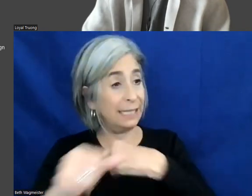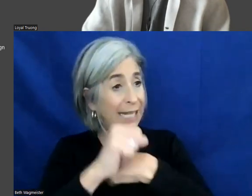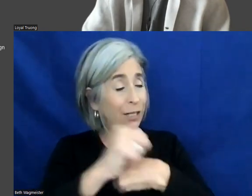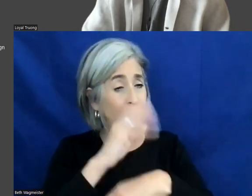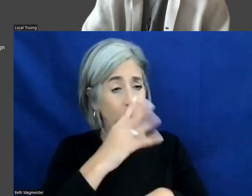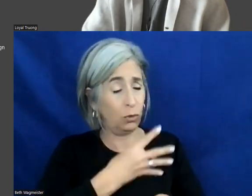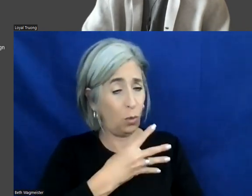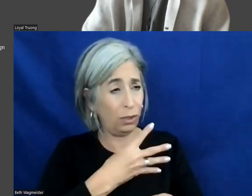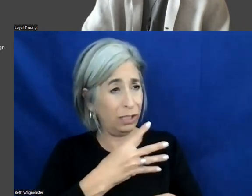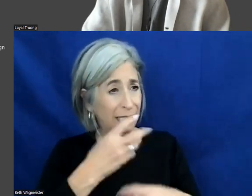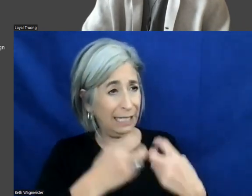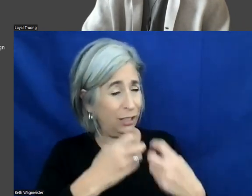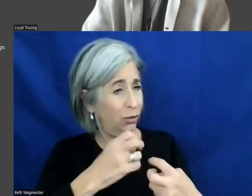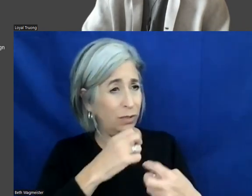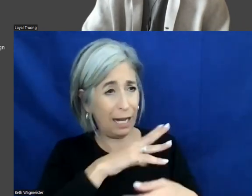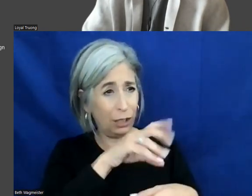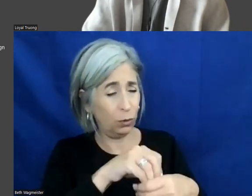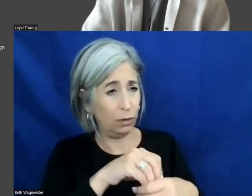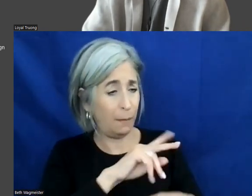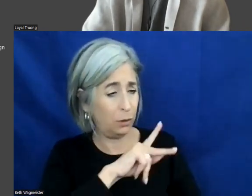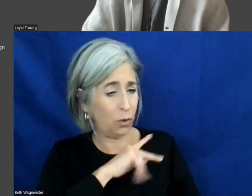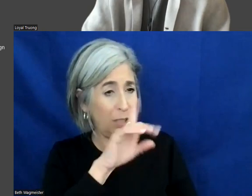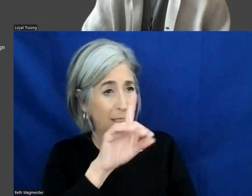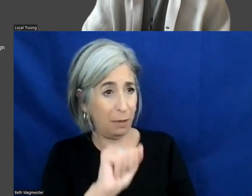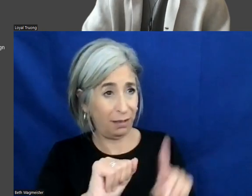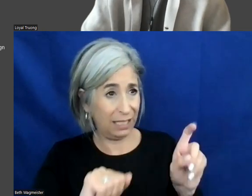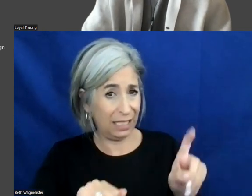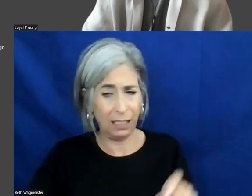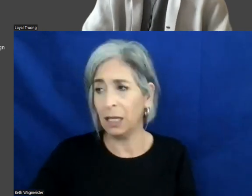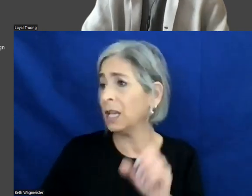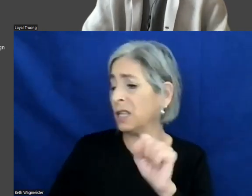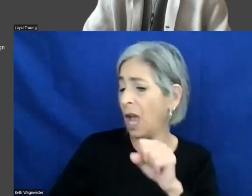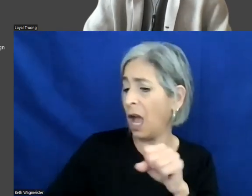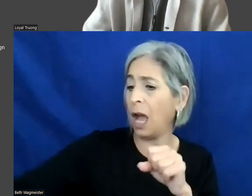included in persona disability? >> MITALI KAMAT: Yeah. I can take that one.